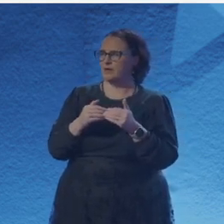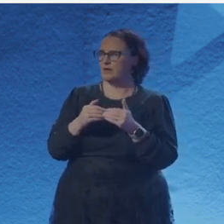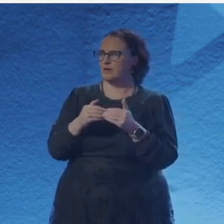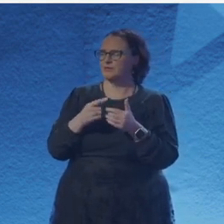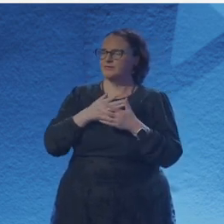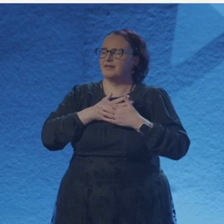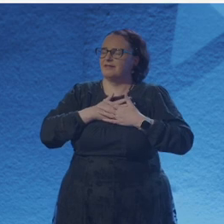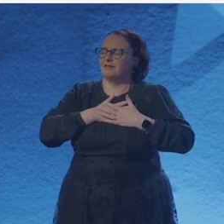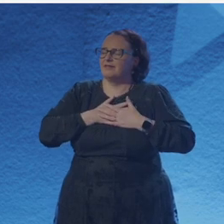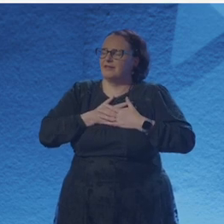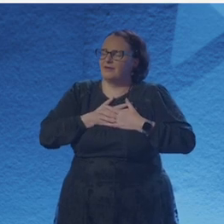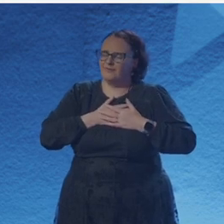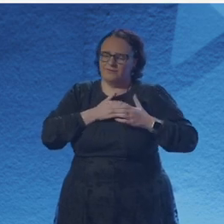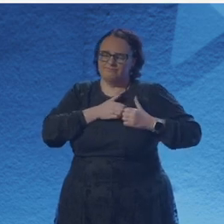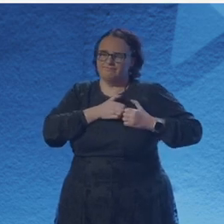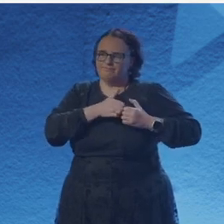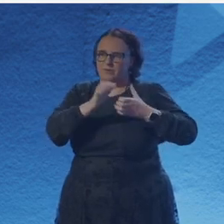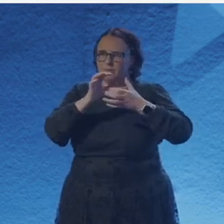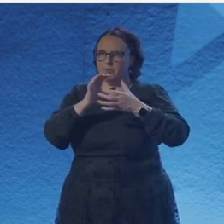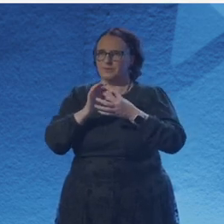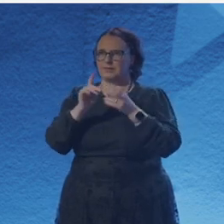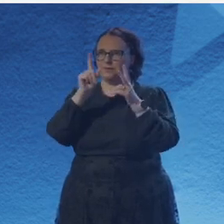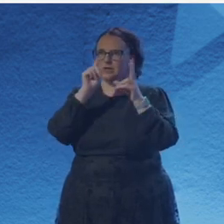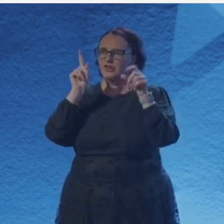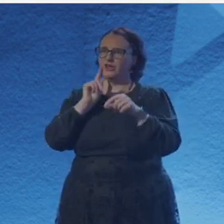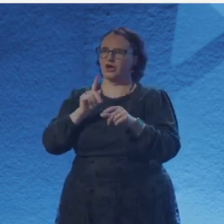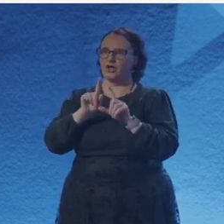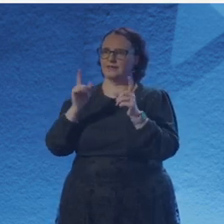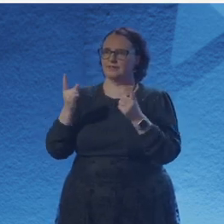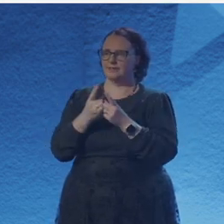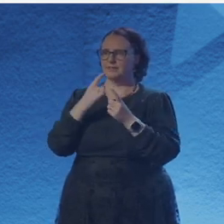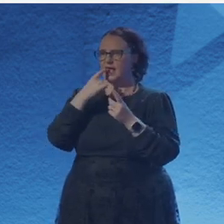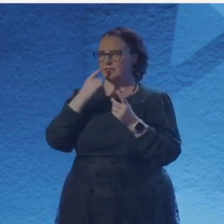But also she was diagnosed with fibromyalgia, and she has talked about the difficulties of working